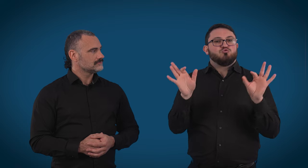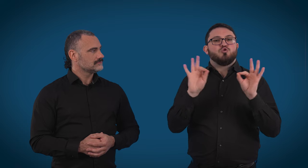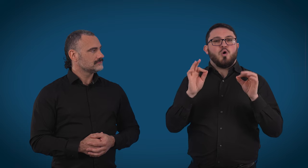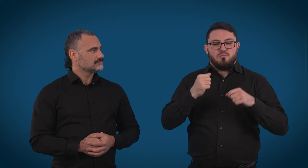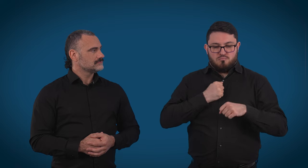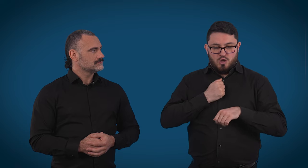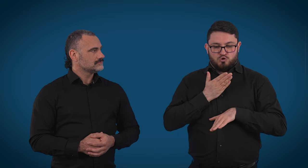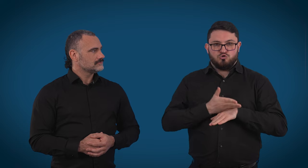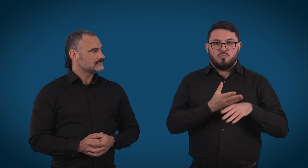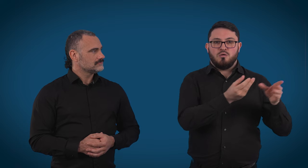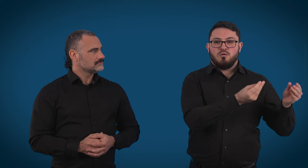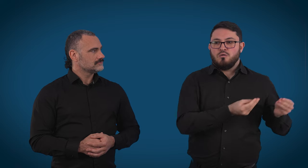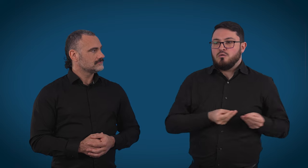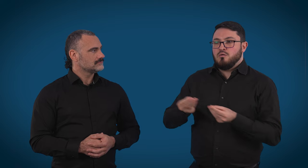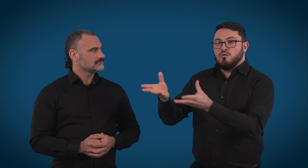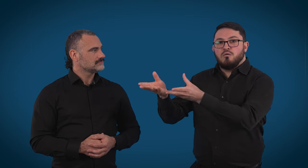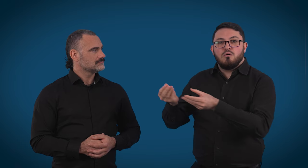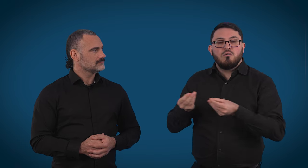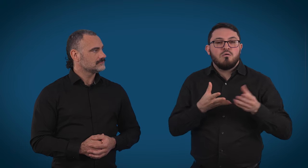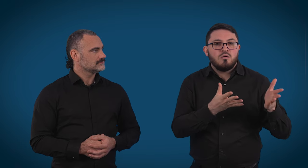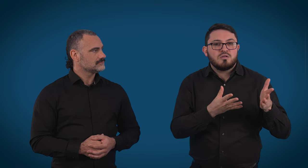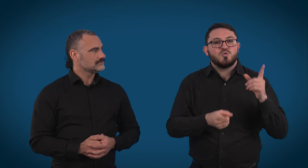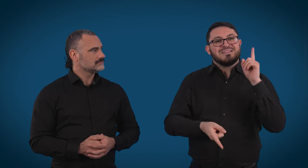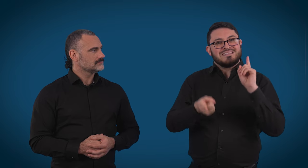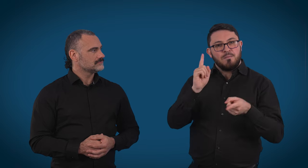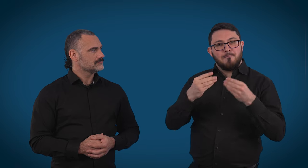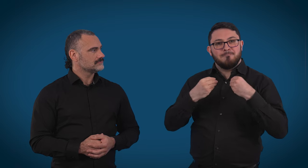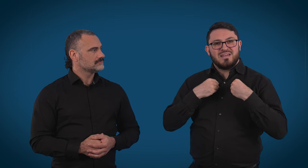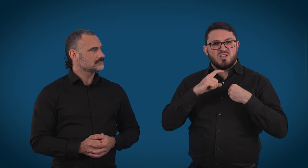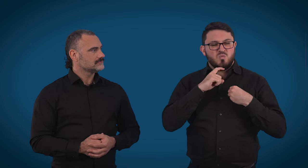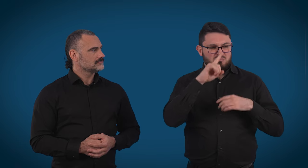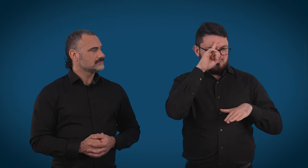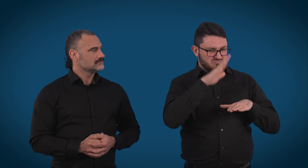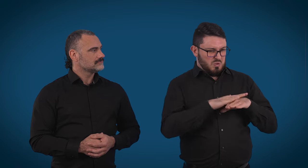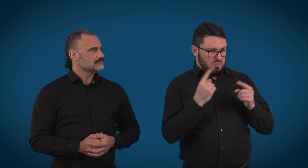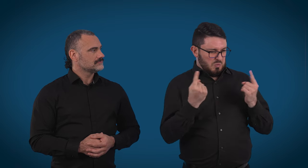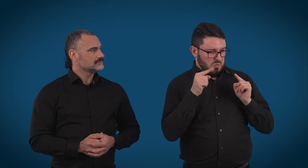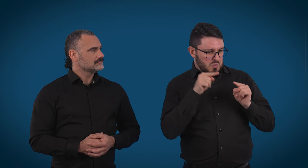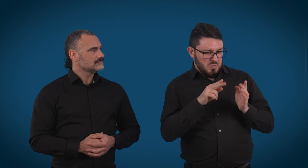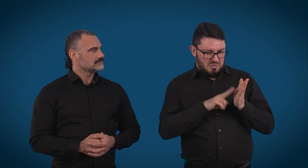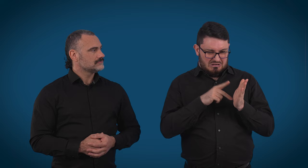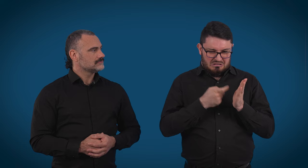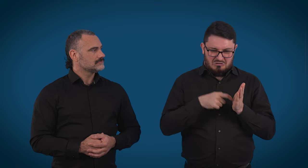So, sometimes businesses do get a little bit confused on who we are, what we're doing,